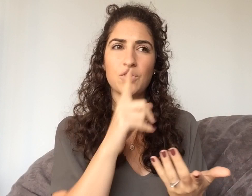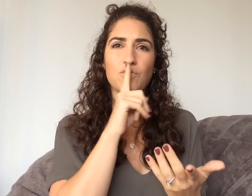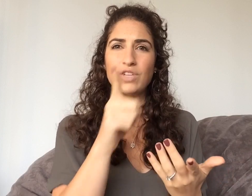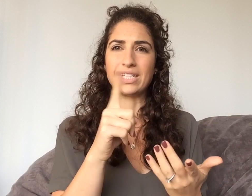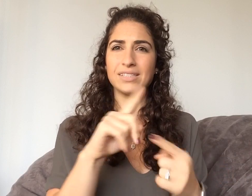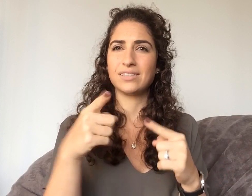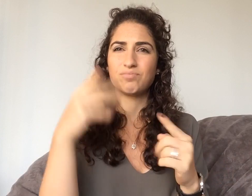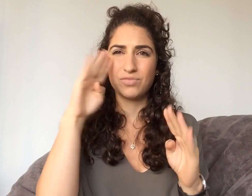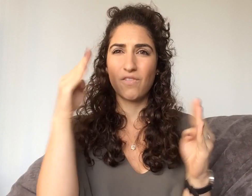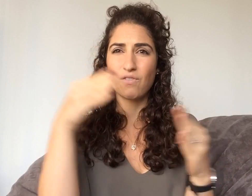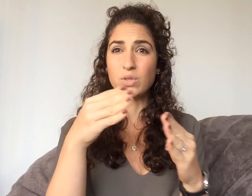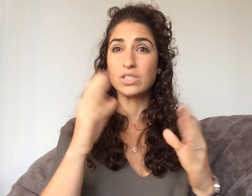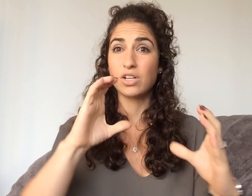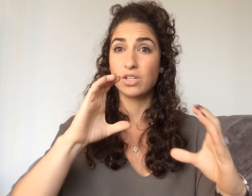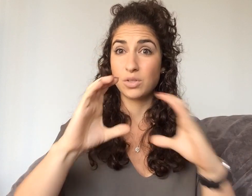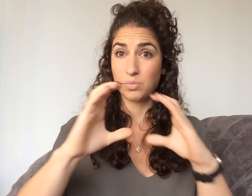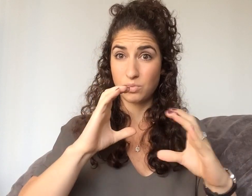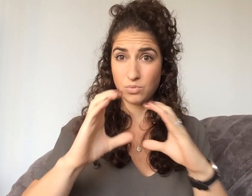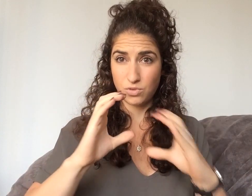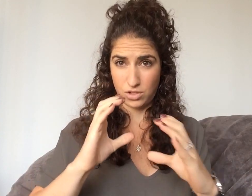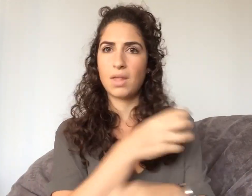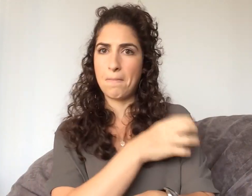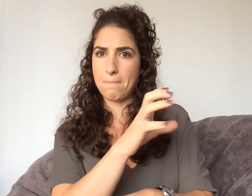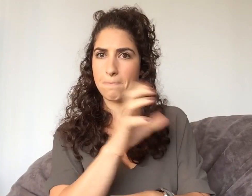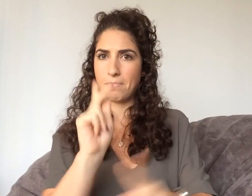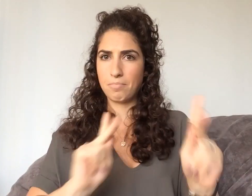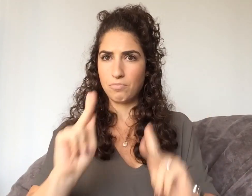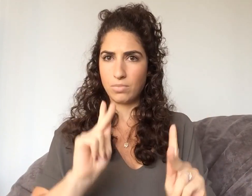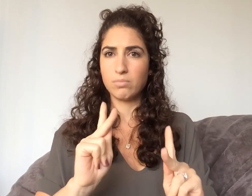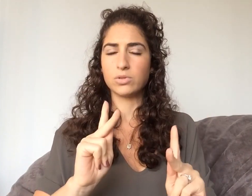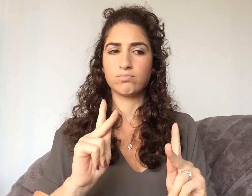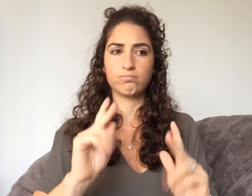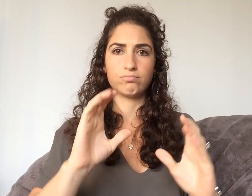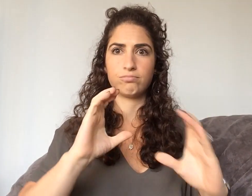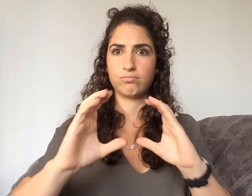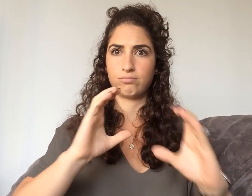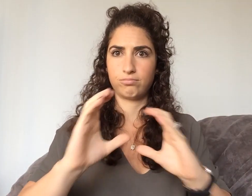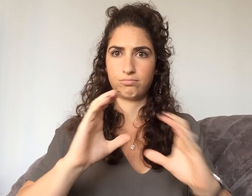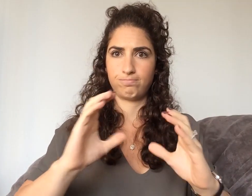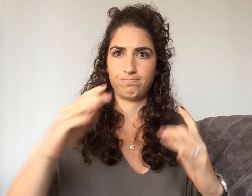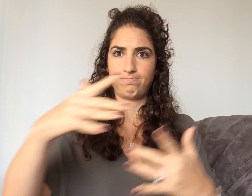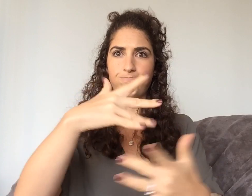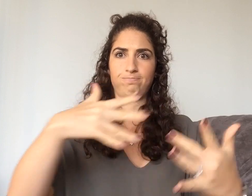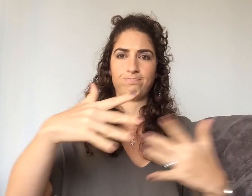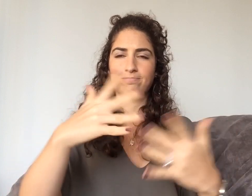really the focus is on communication (and information*); it's empowering people to communicate